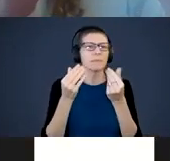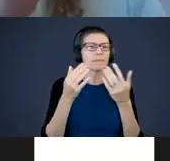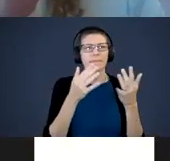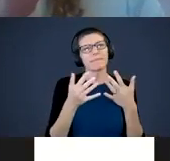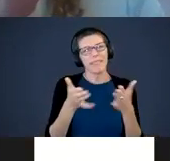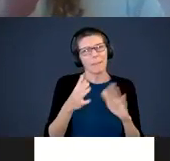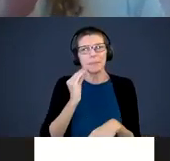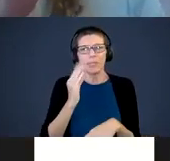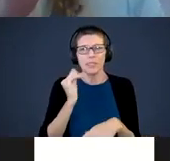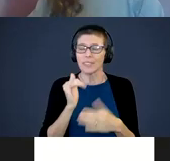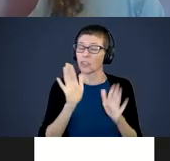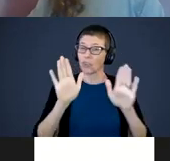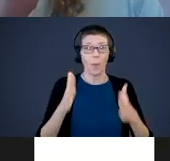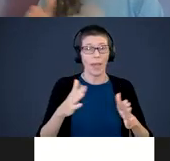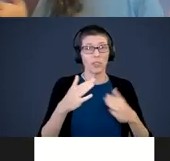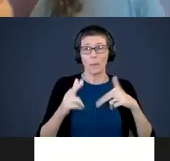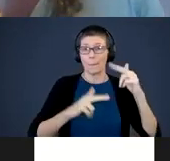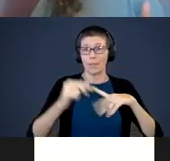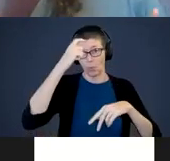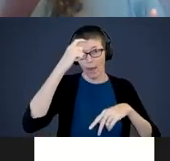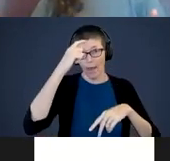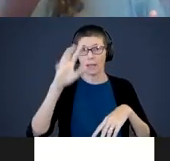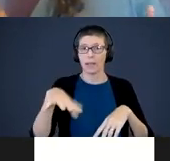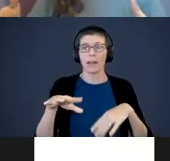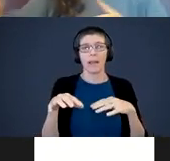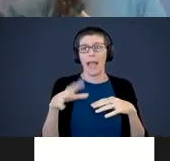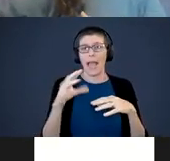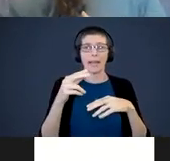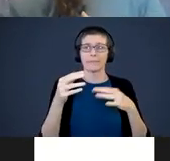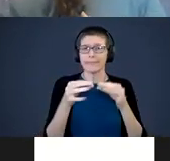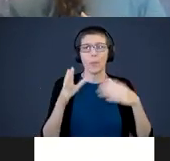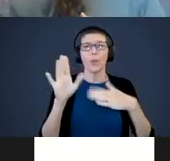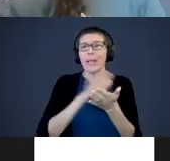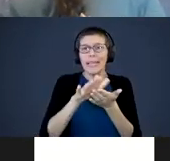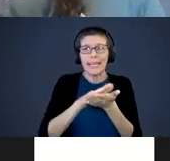Language - when you are cleaning, you’re gardening when you are fixing the car,